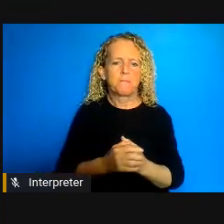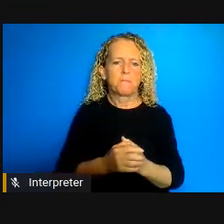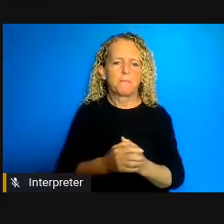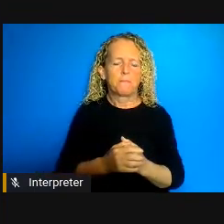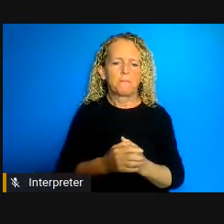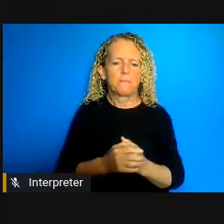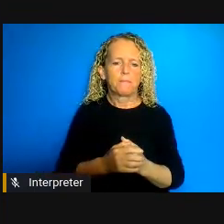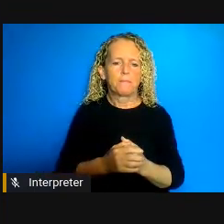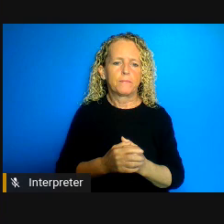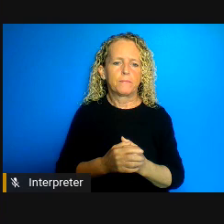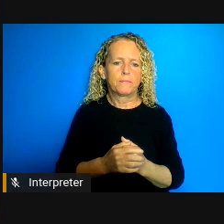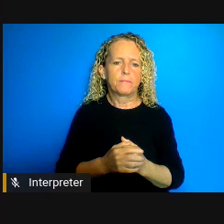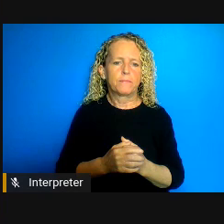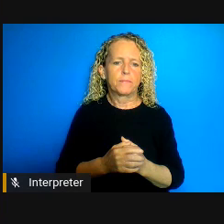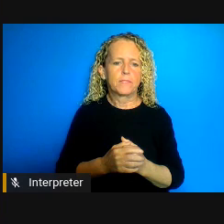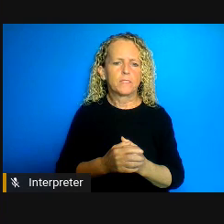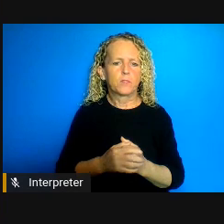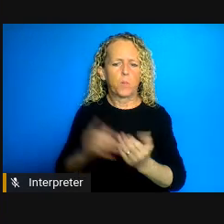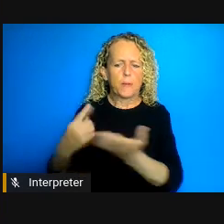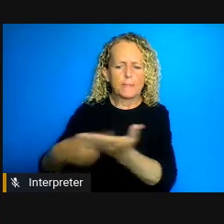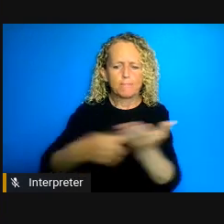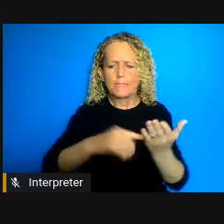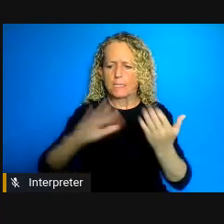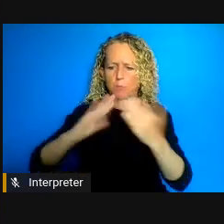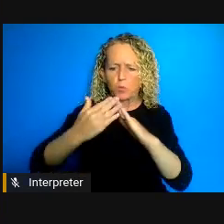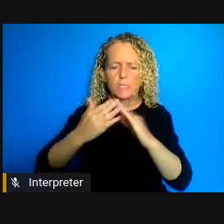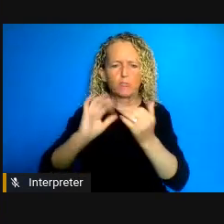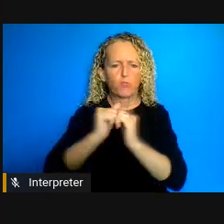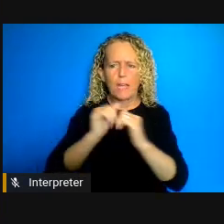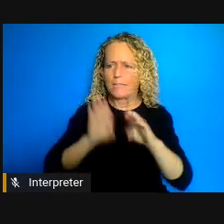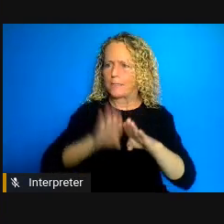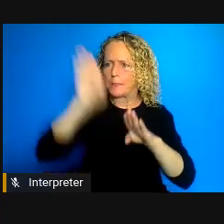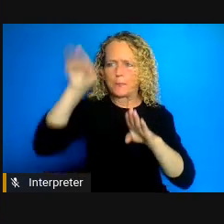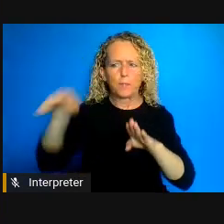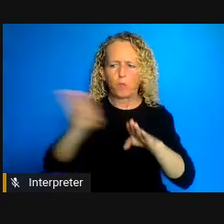flattening the curve in the community we have these hot spots like seniors homes